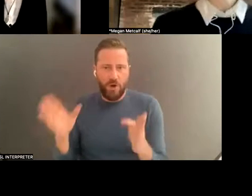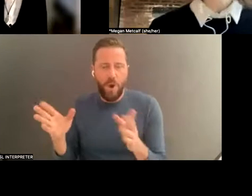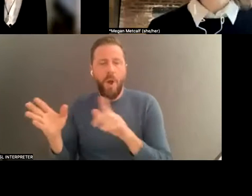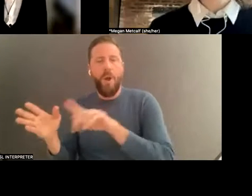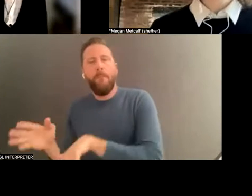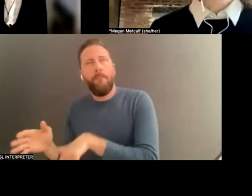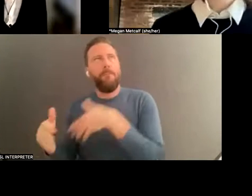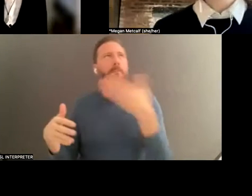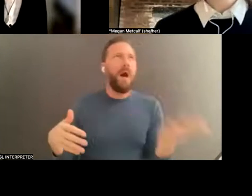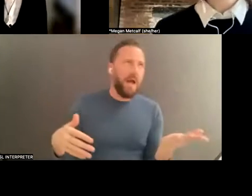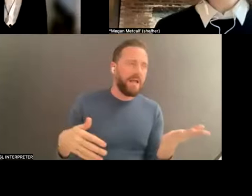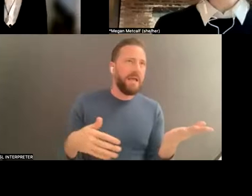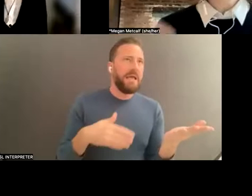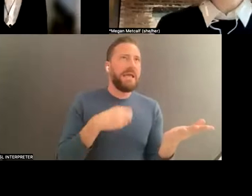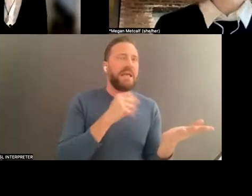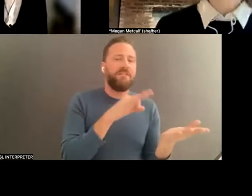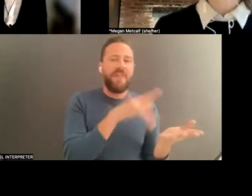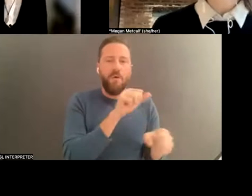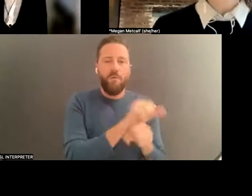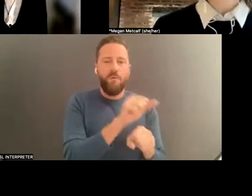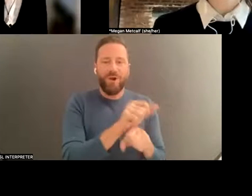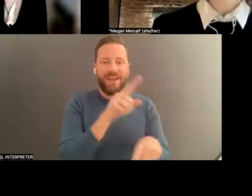circulate, that leads to certain limitations.